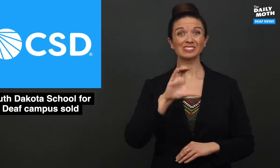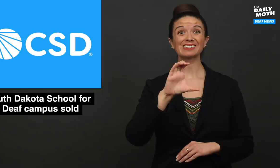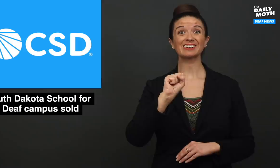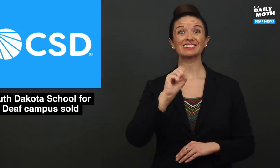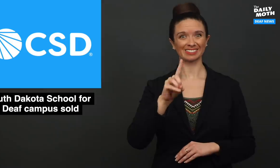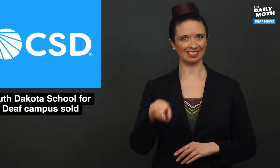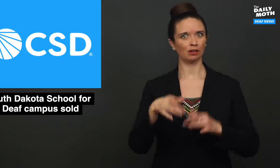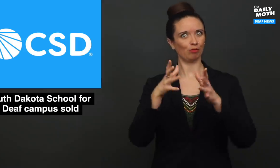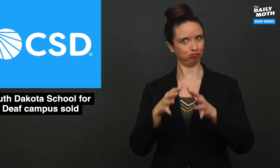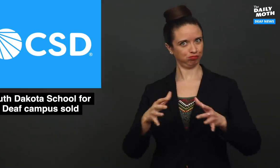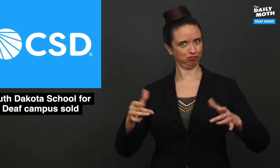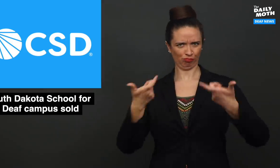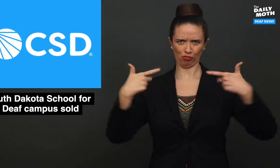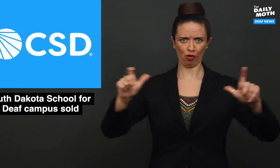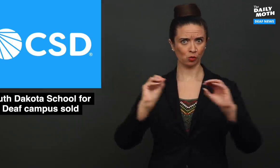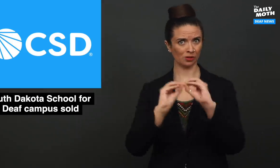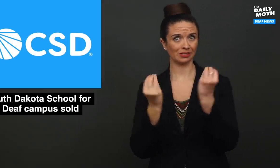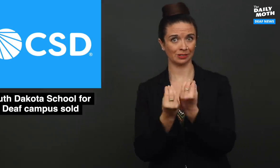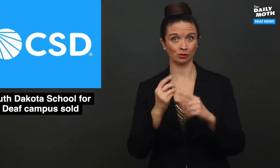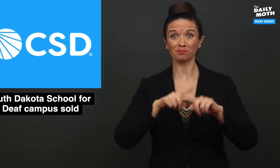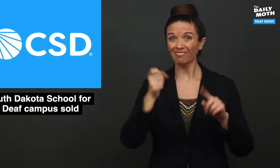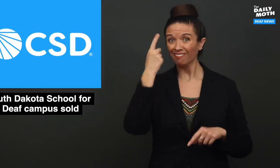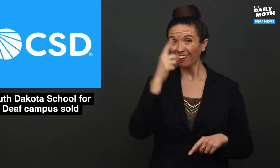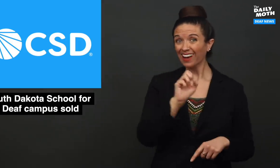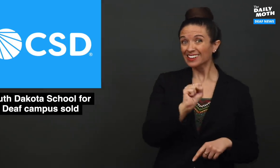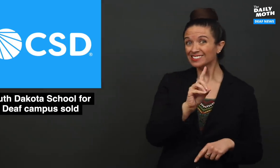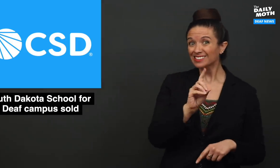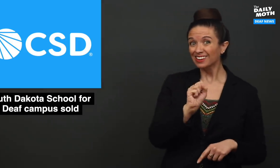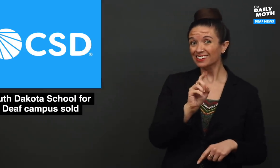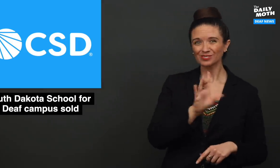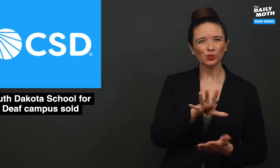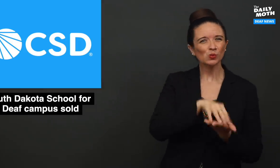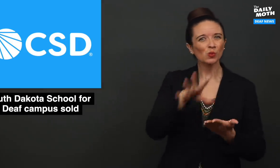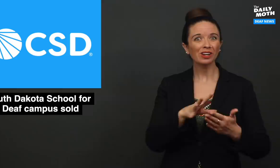CSD grew into a large organization but SDSD's